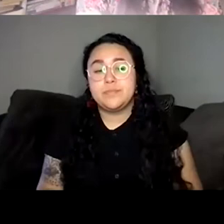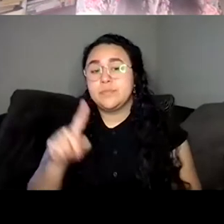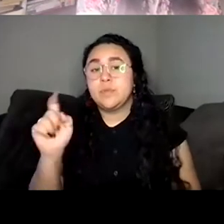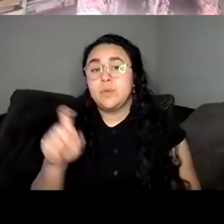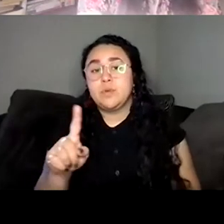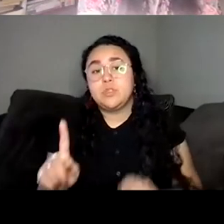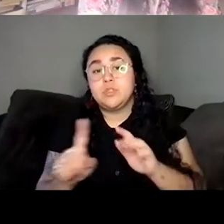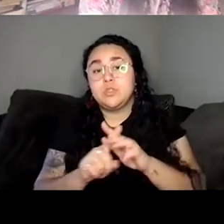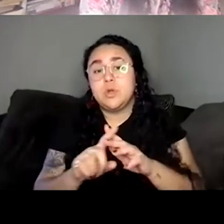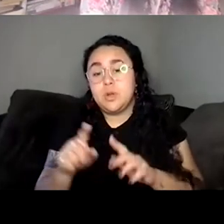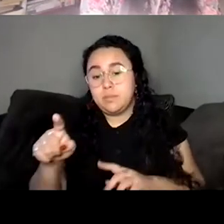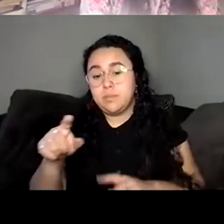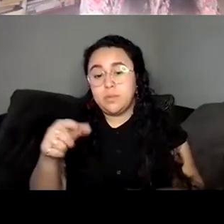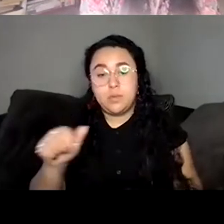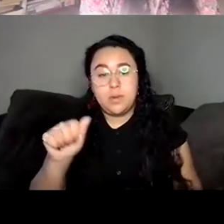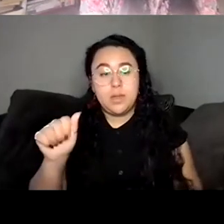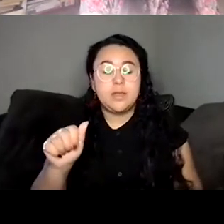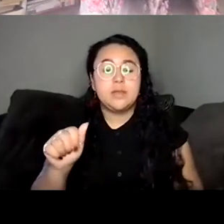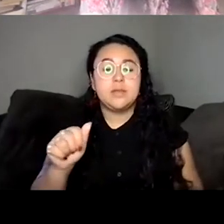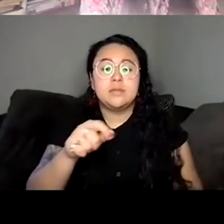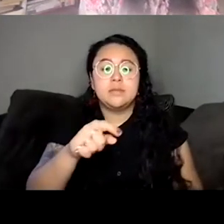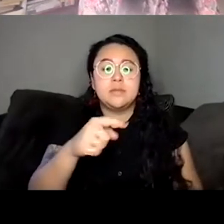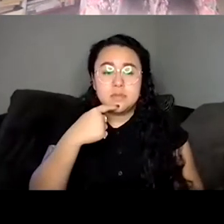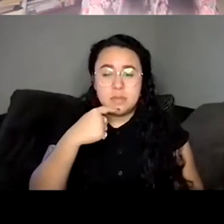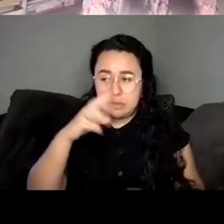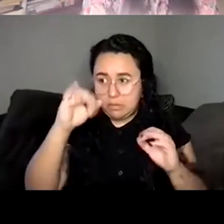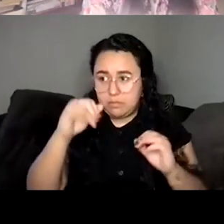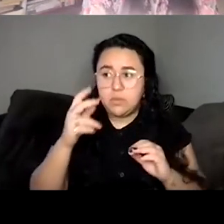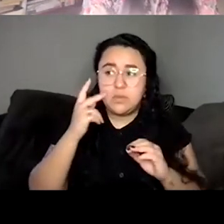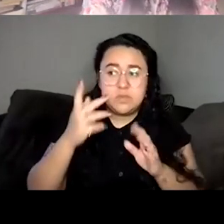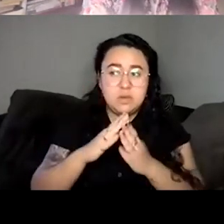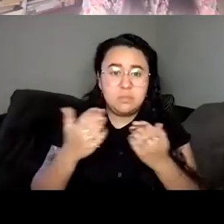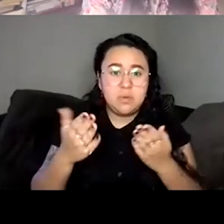you've been able to go into bookstores and see your book out in the world on bookshelves